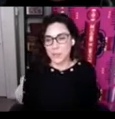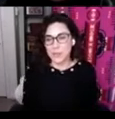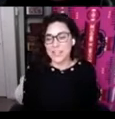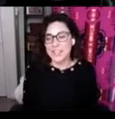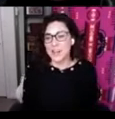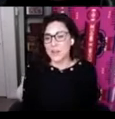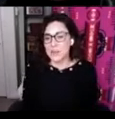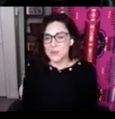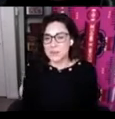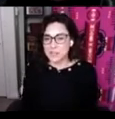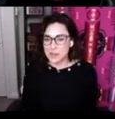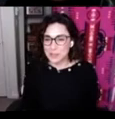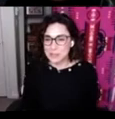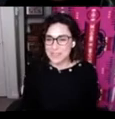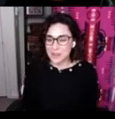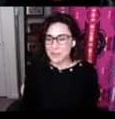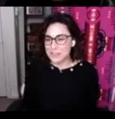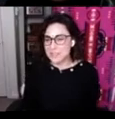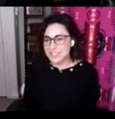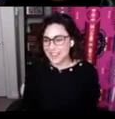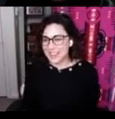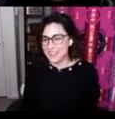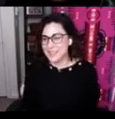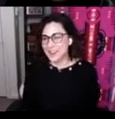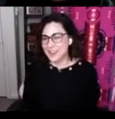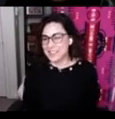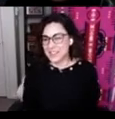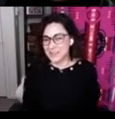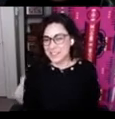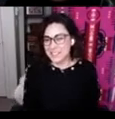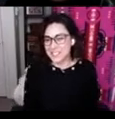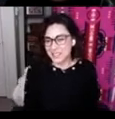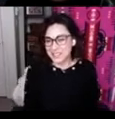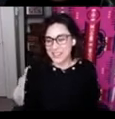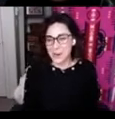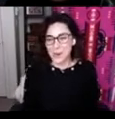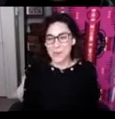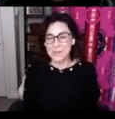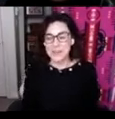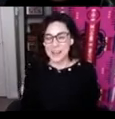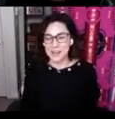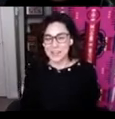although we would much rather be there with you today we are all safely sheltered at home in